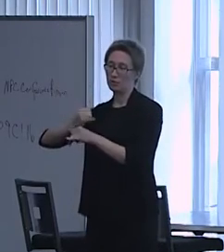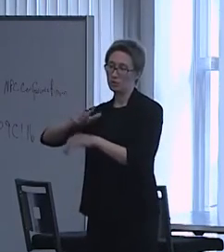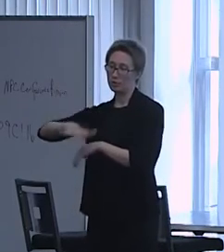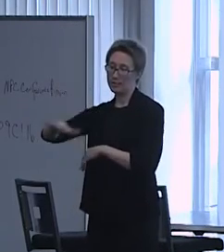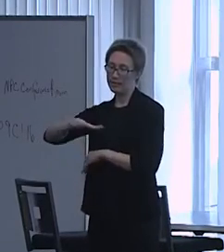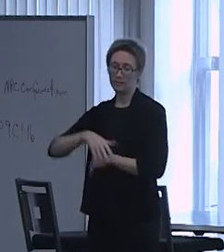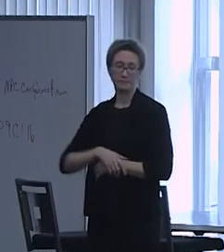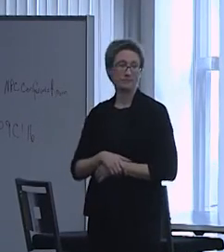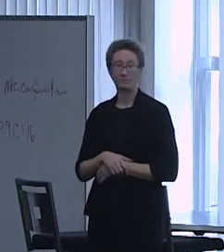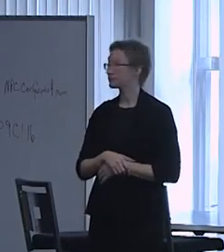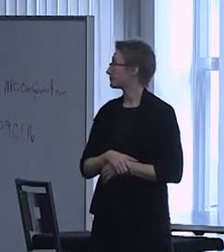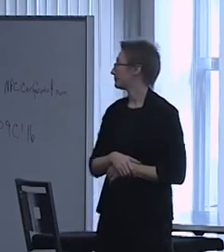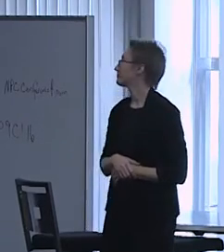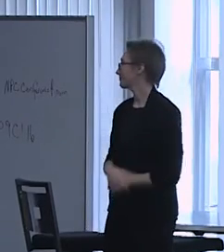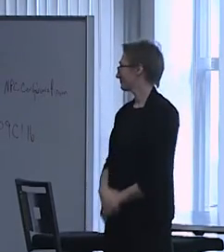And here we have Shain.